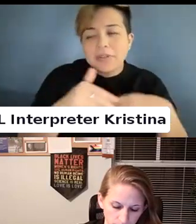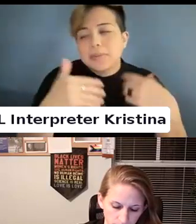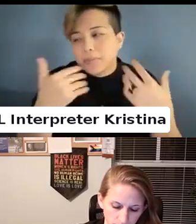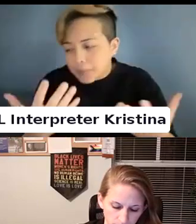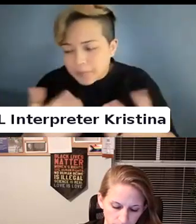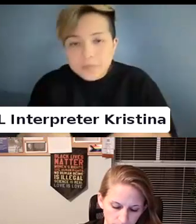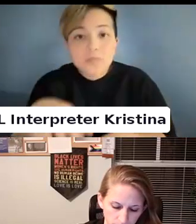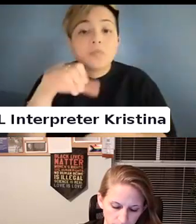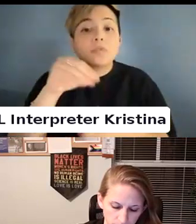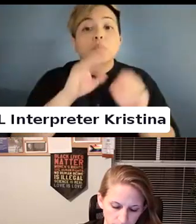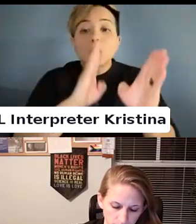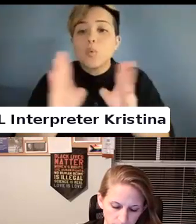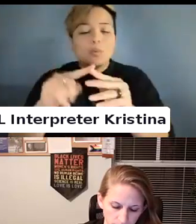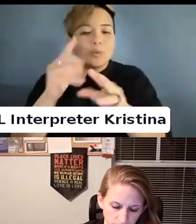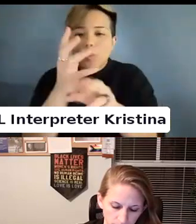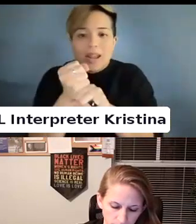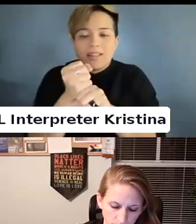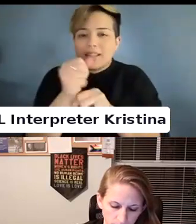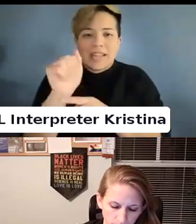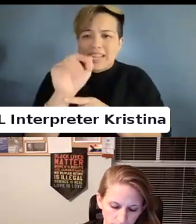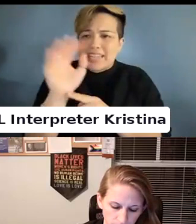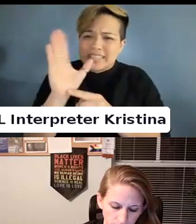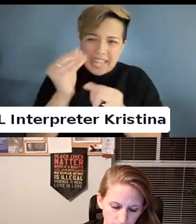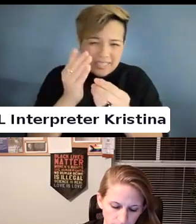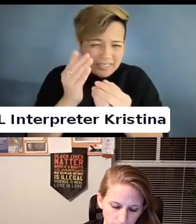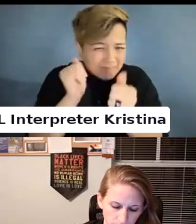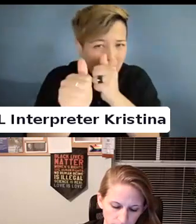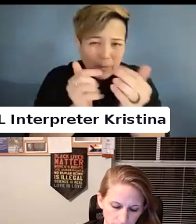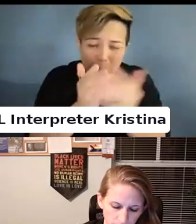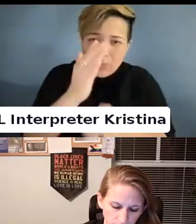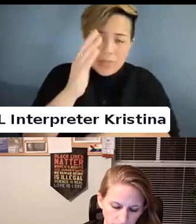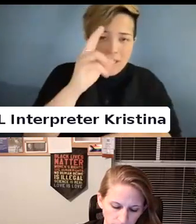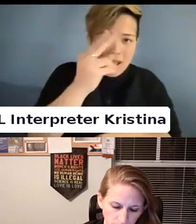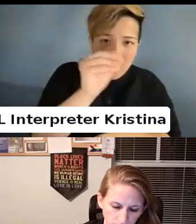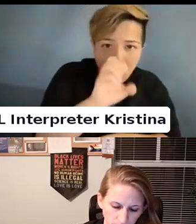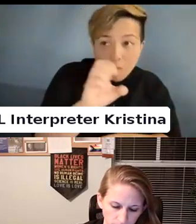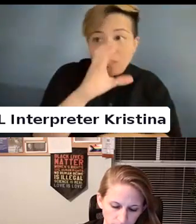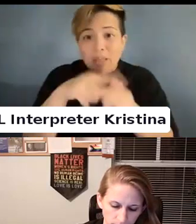In order to get the ADA through the house and through the Senate as well.